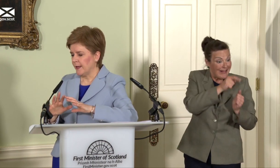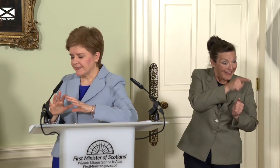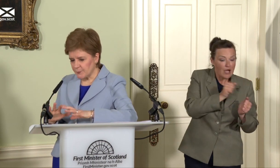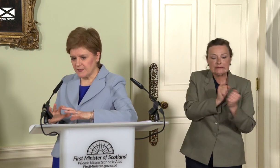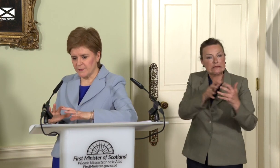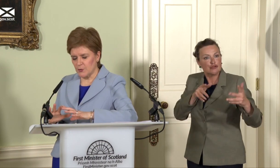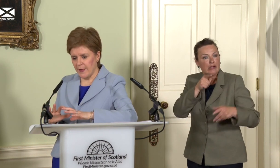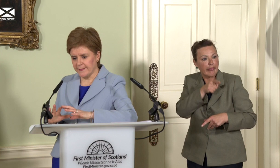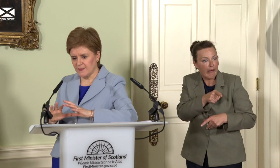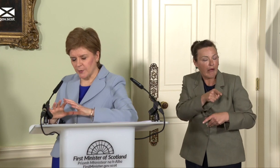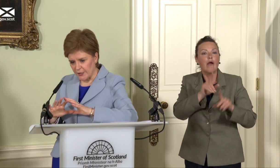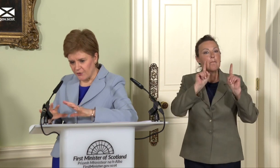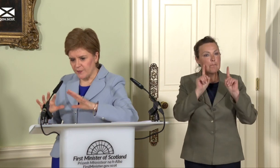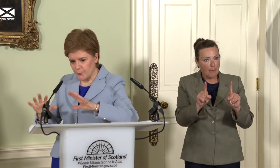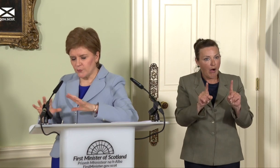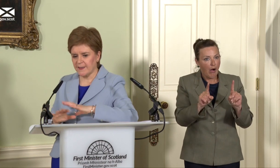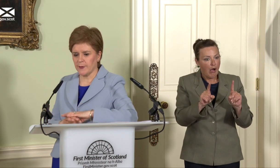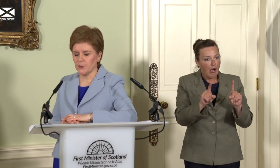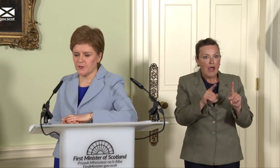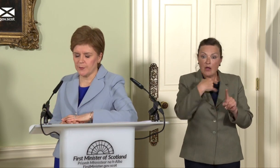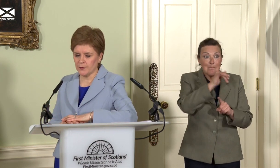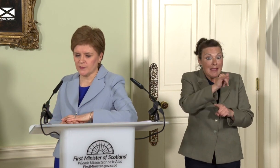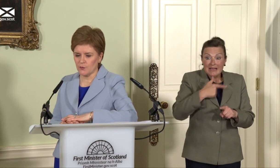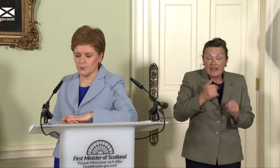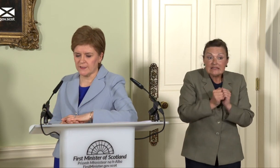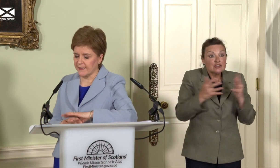substance of independence, but agree the process by which the people of Scotland would decide, that